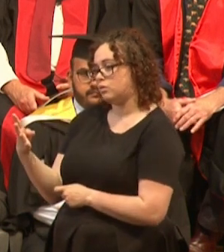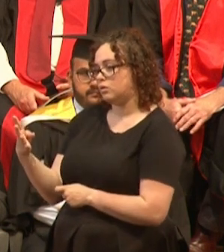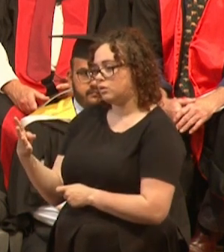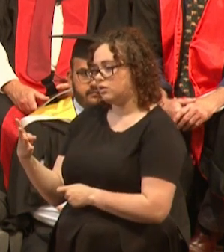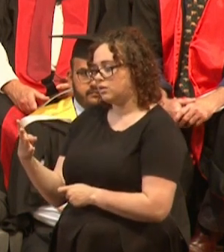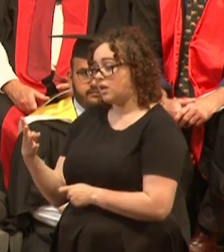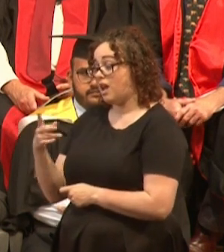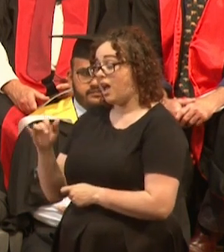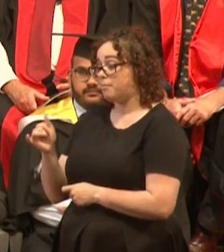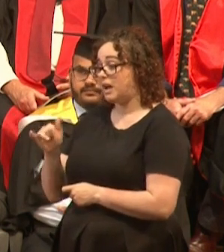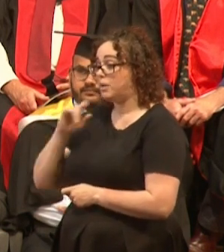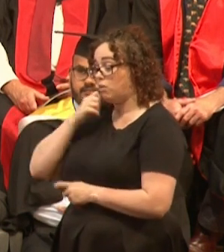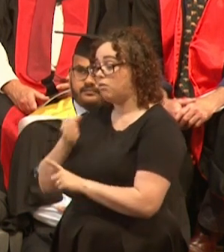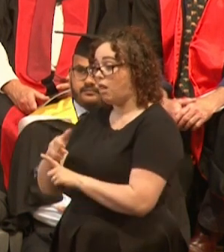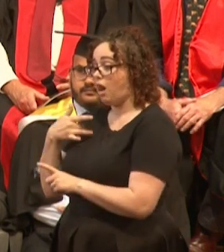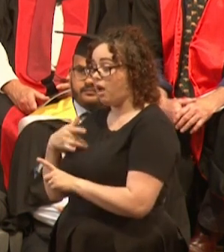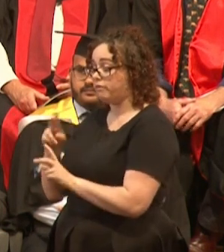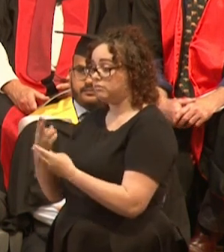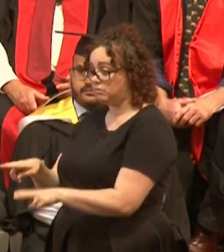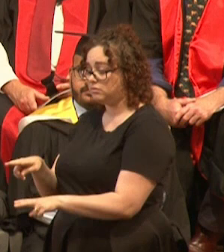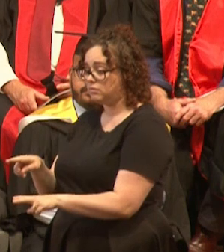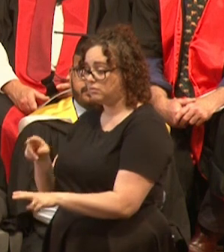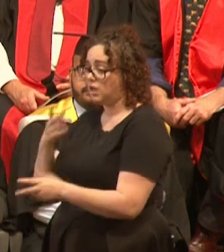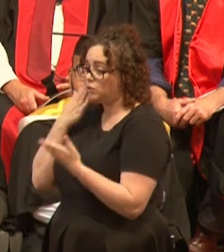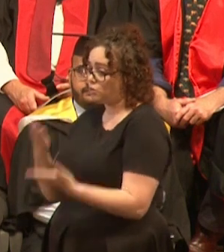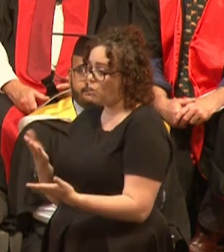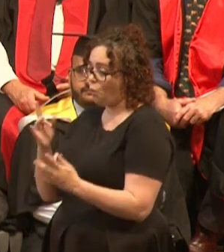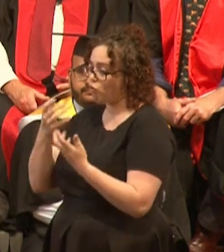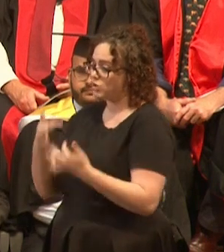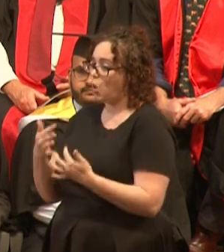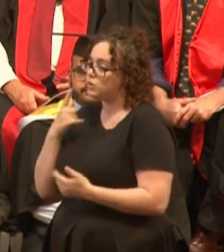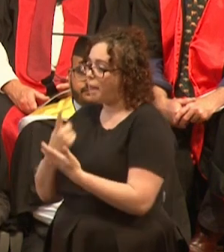Most people's impact on this world dies with their grandchildren.